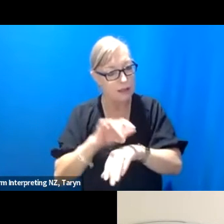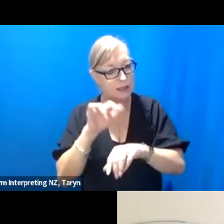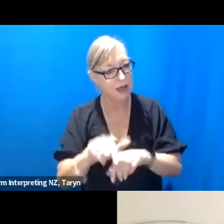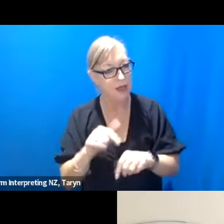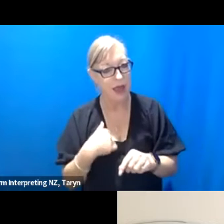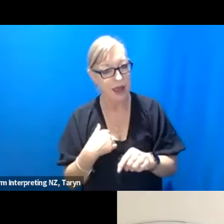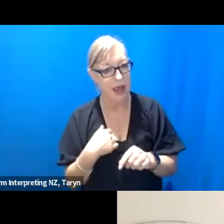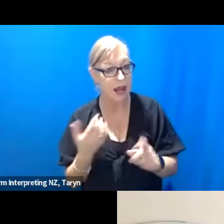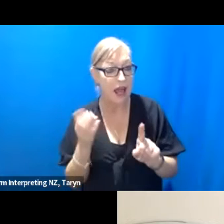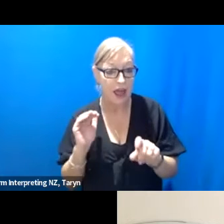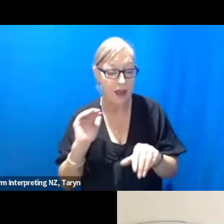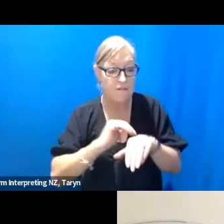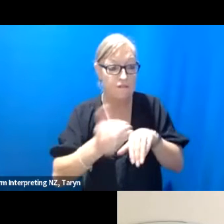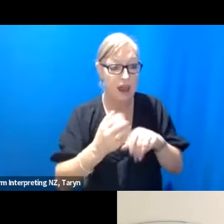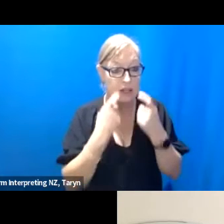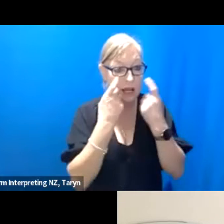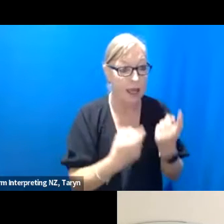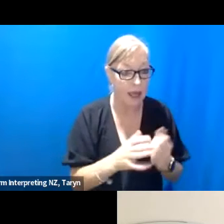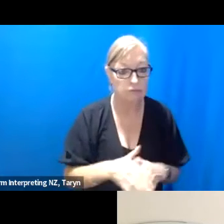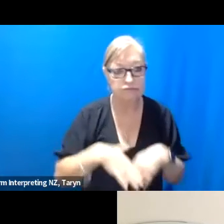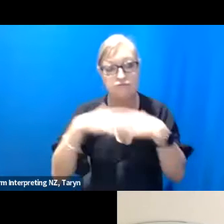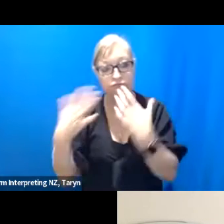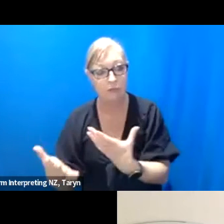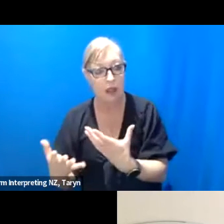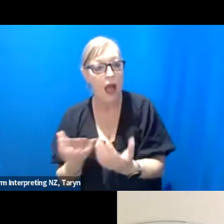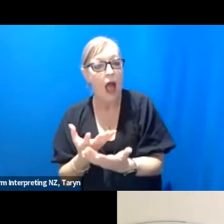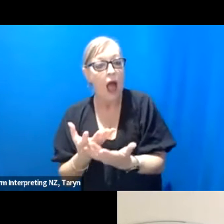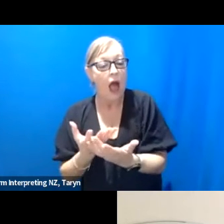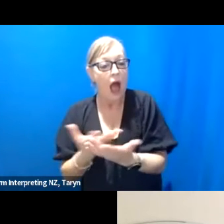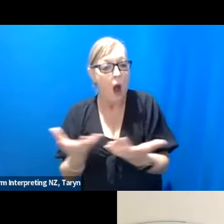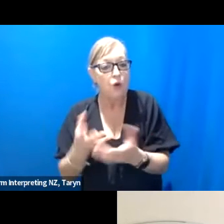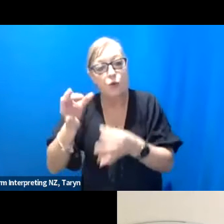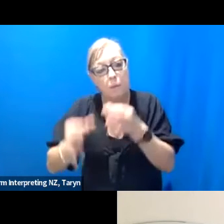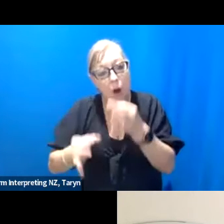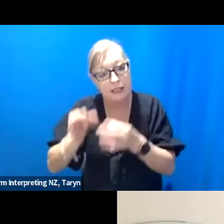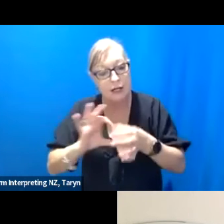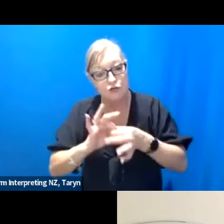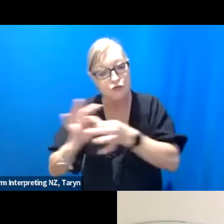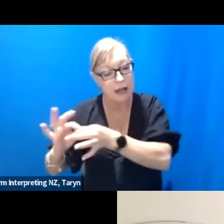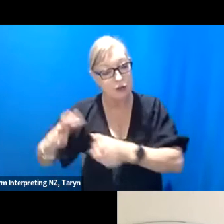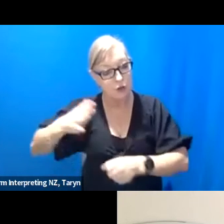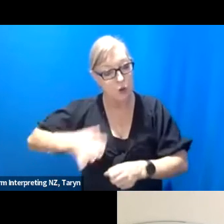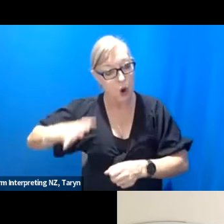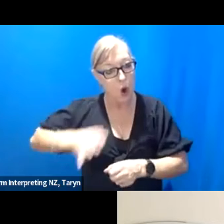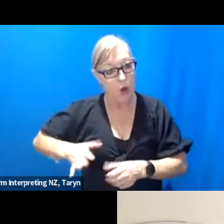How might politics and trauma relating to clothing and body image be attended to as an act of care?